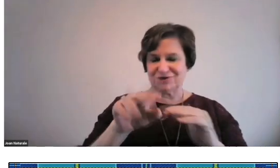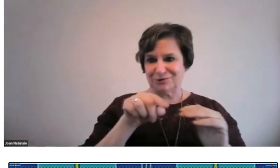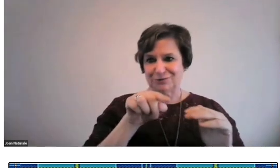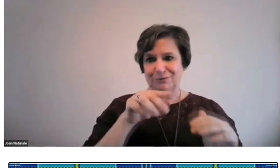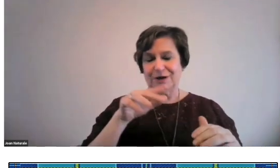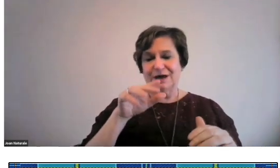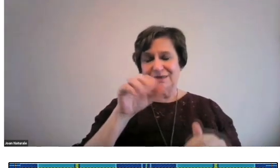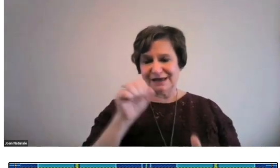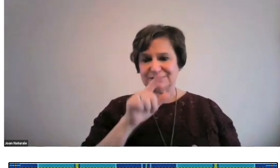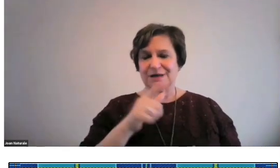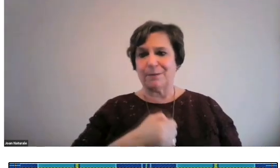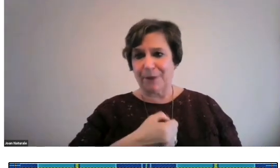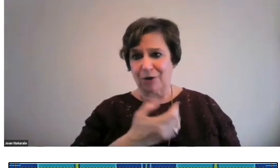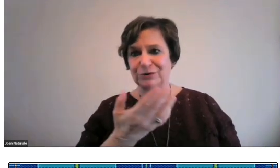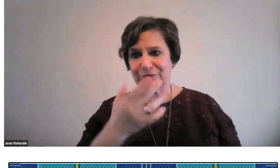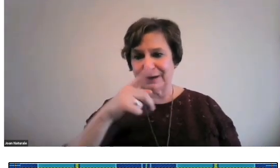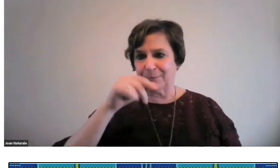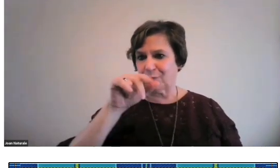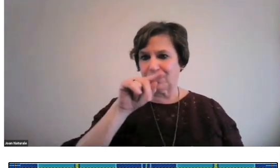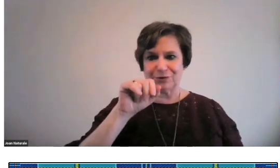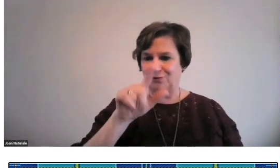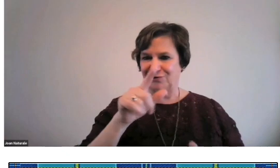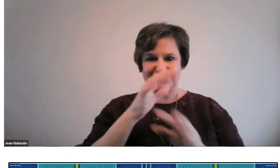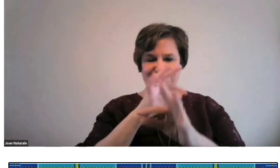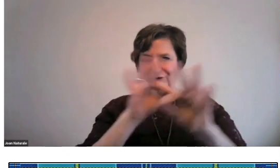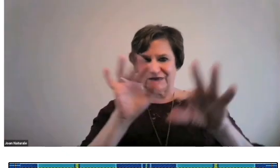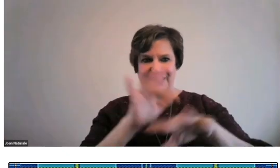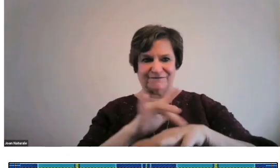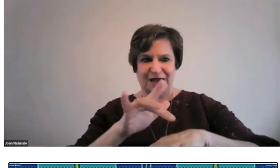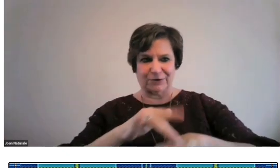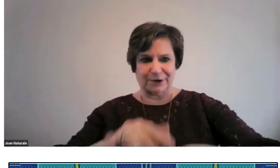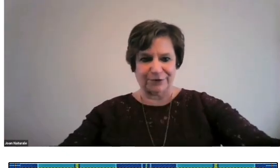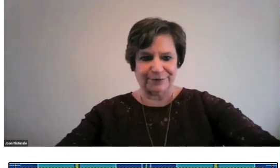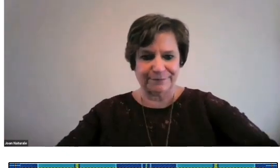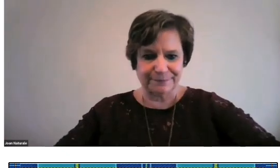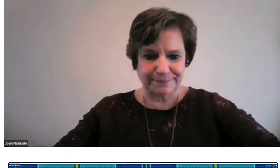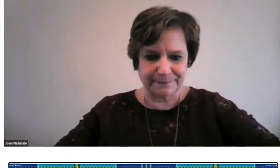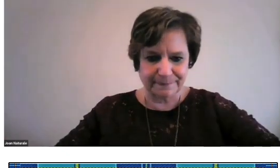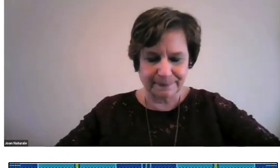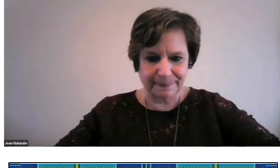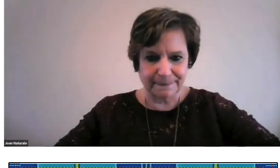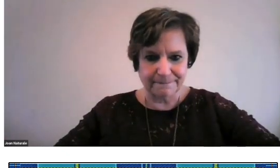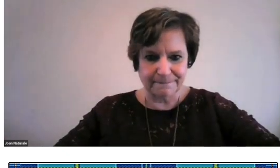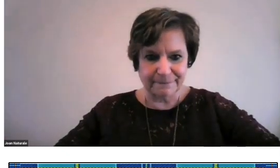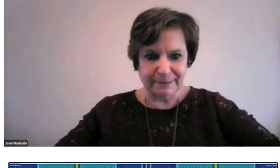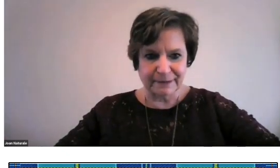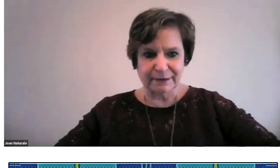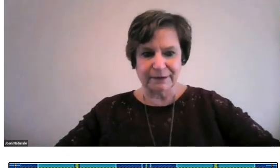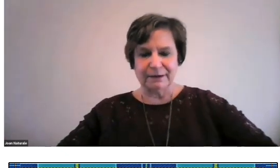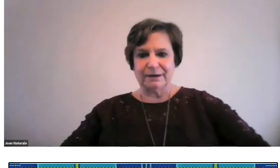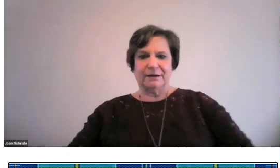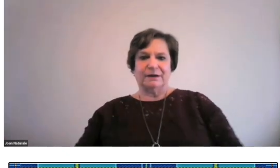But you can go into the ASL poetry portal, which is free, online, and available.